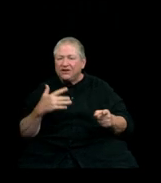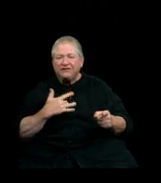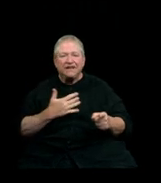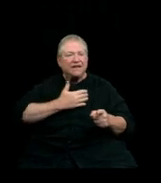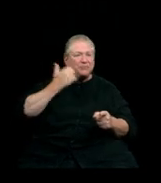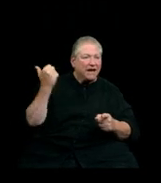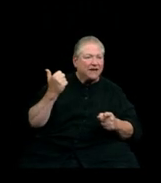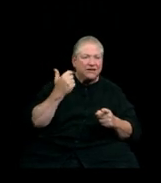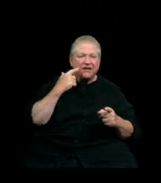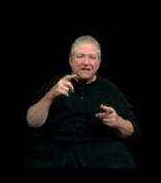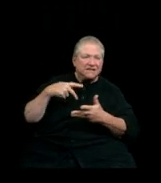let's do a celebratory dance.